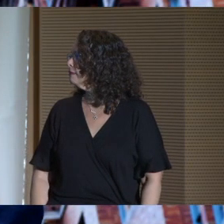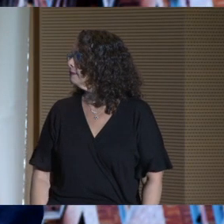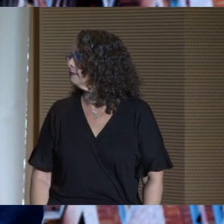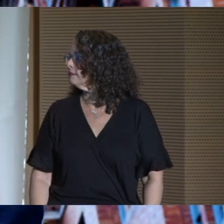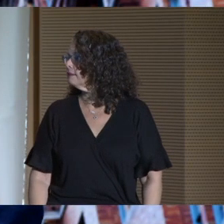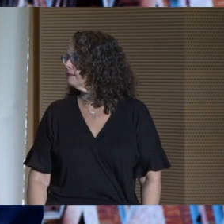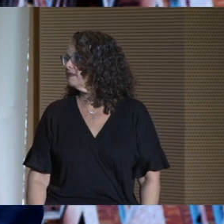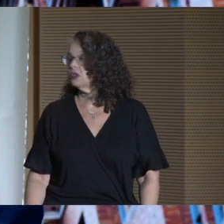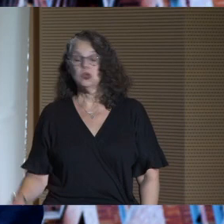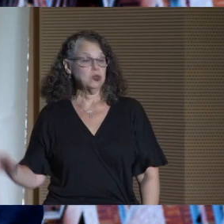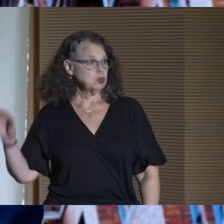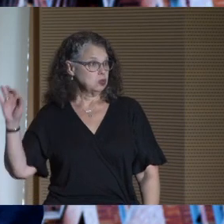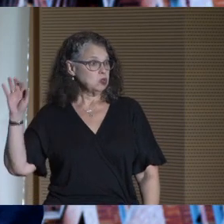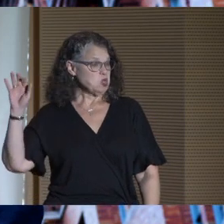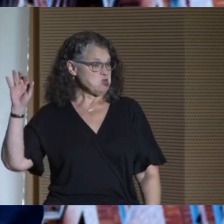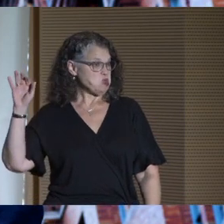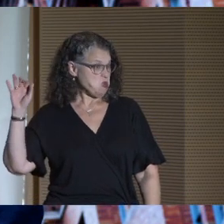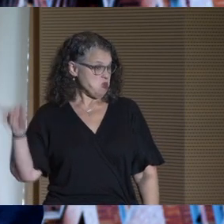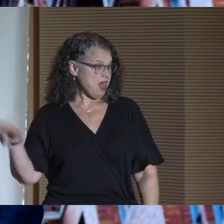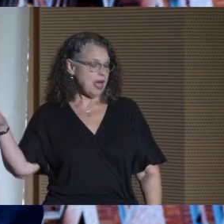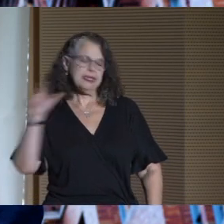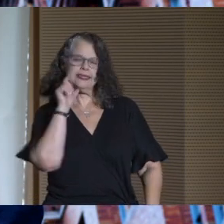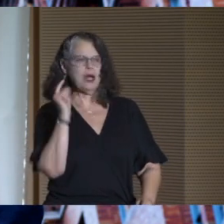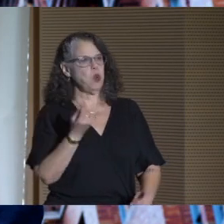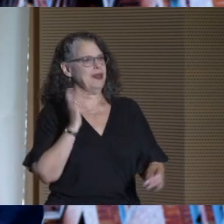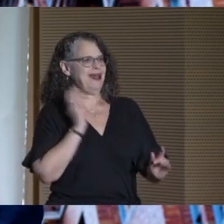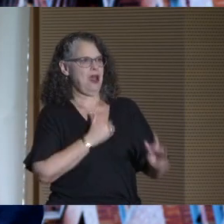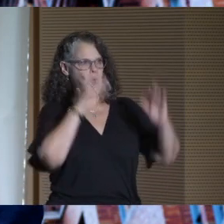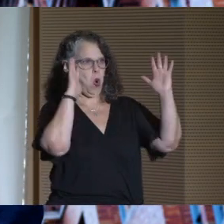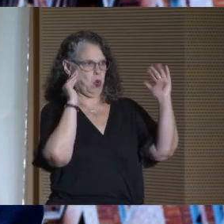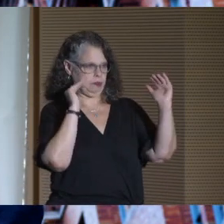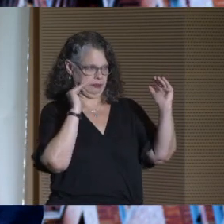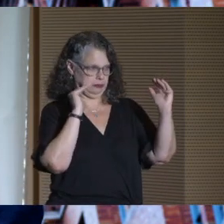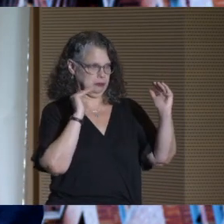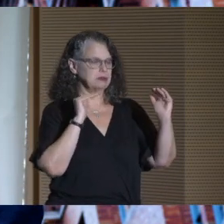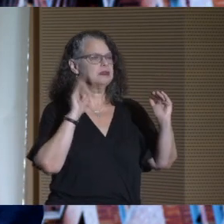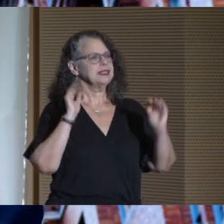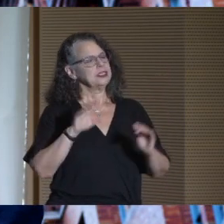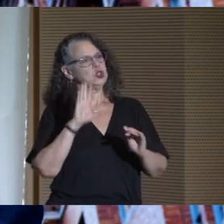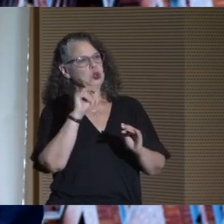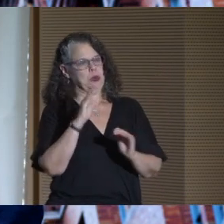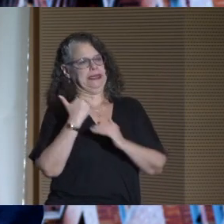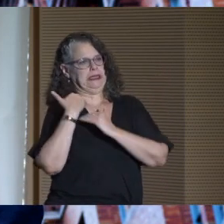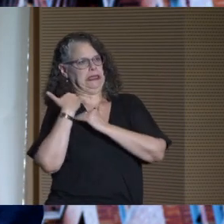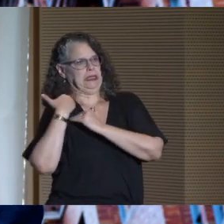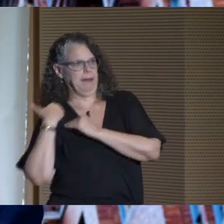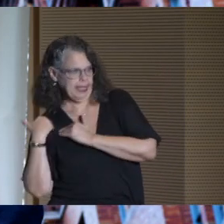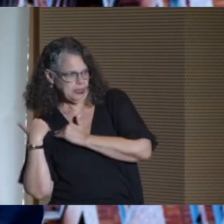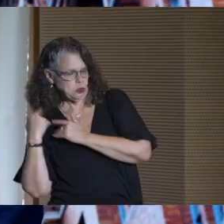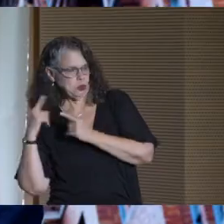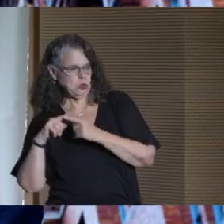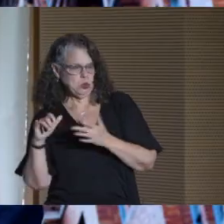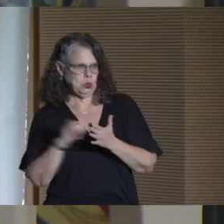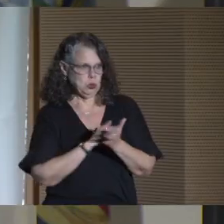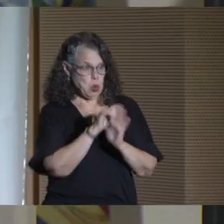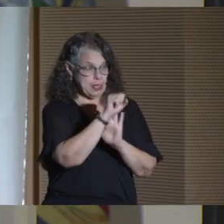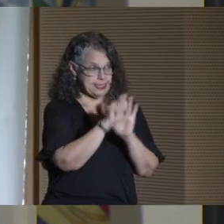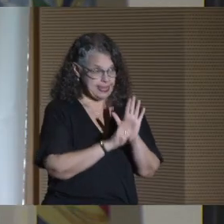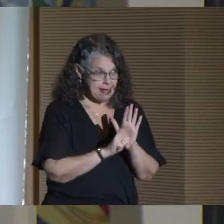These are not just aspirations. They are CUNY's obligations to New York State